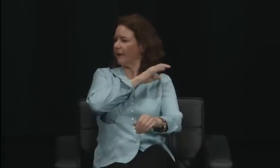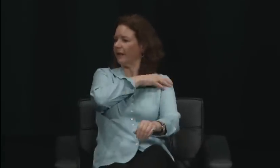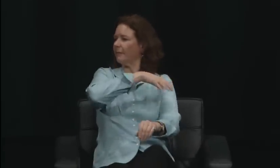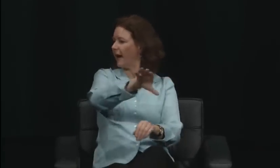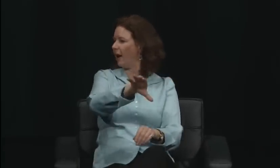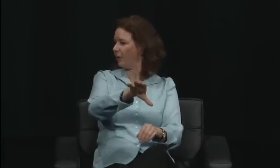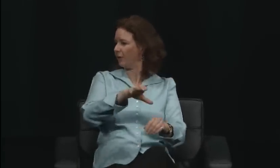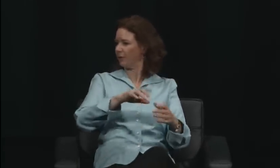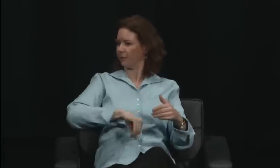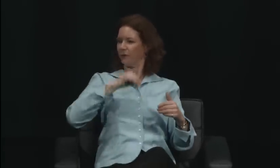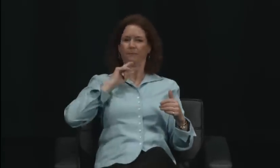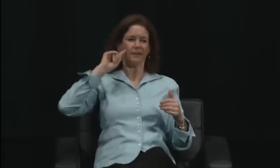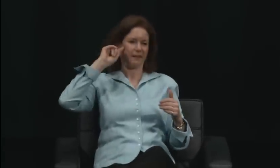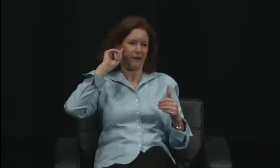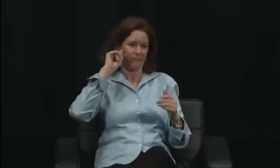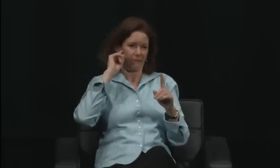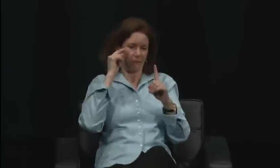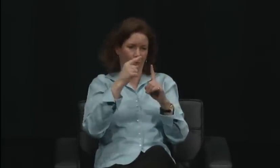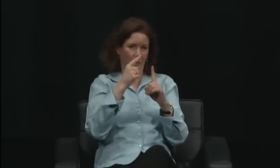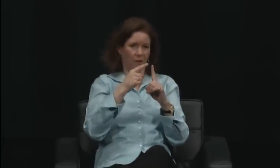Now, I happen to have deaf parents, and in 1988,